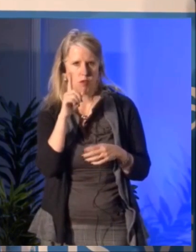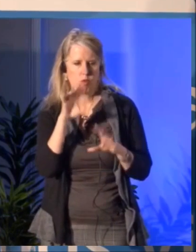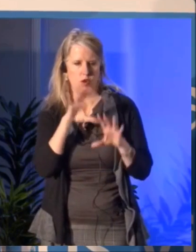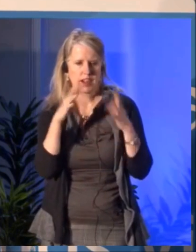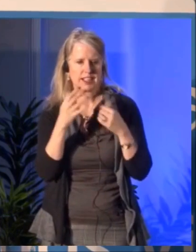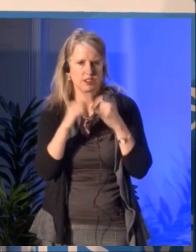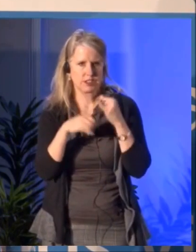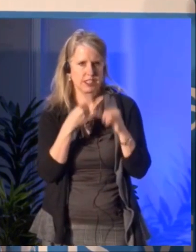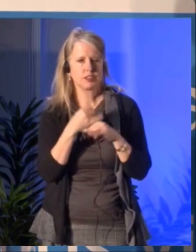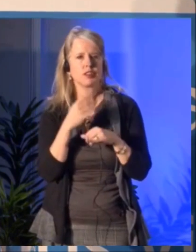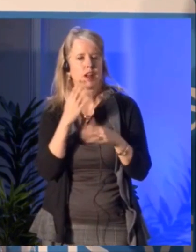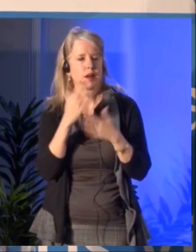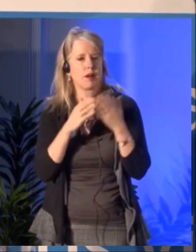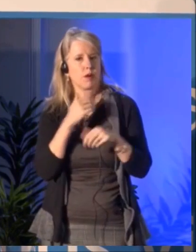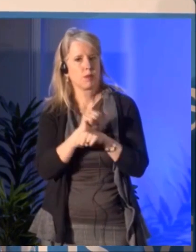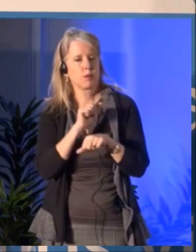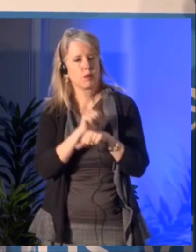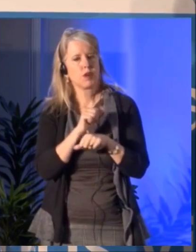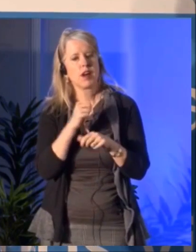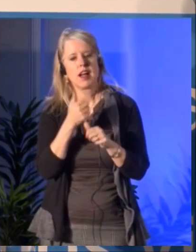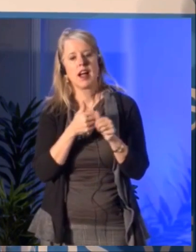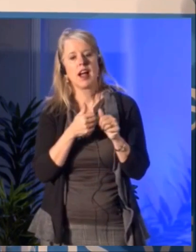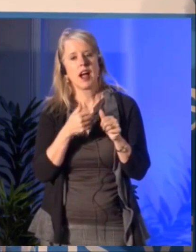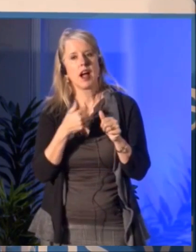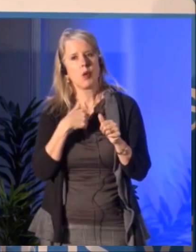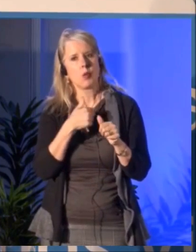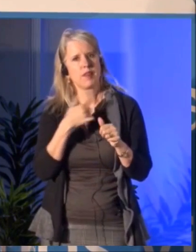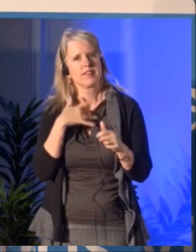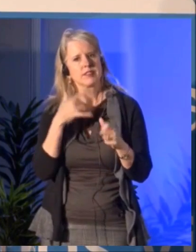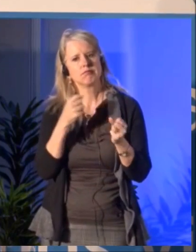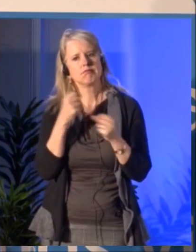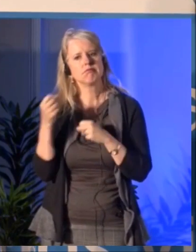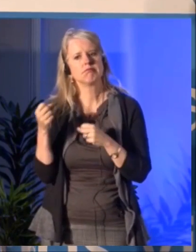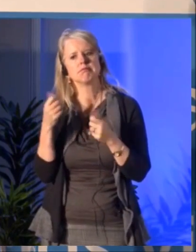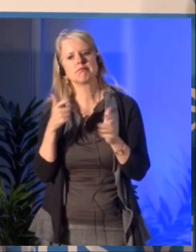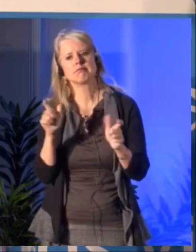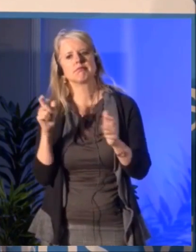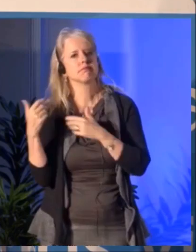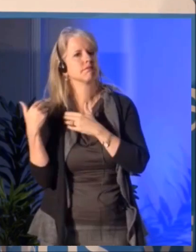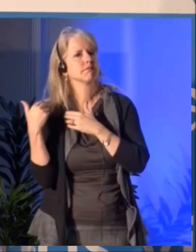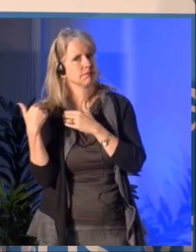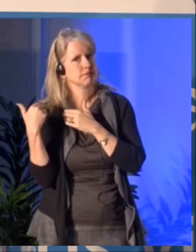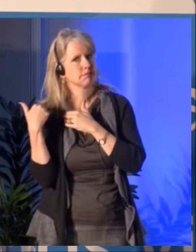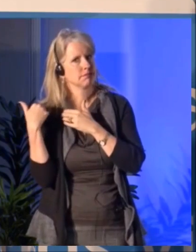to open doors, to build networks, to work with other governments, our local partners